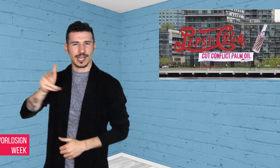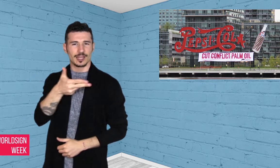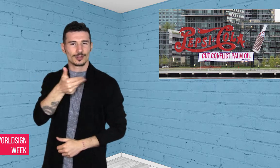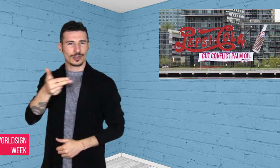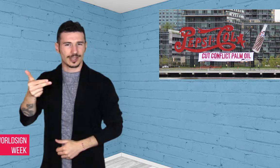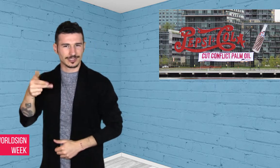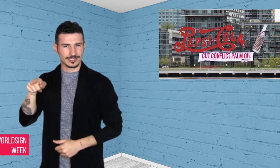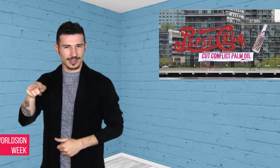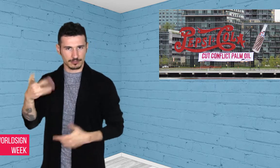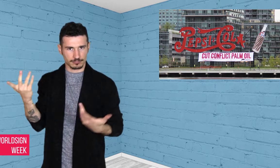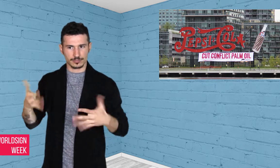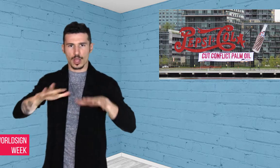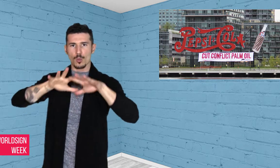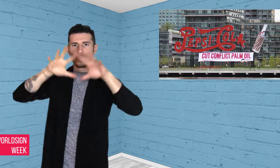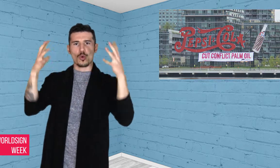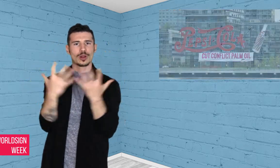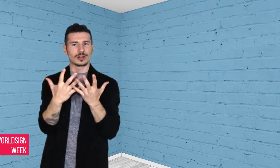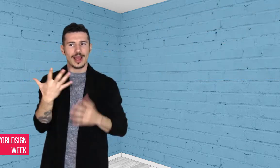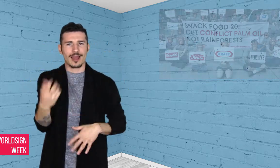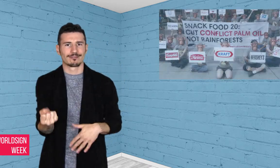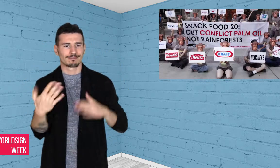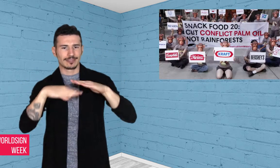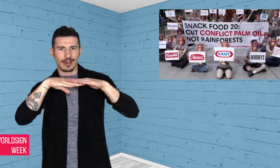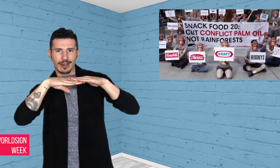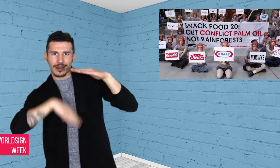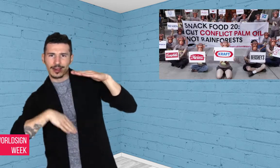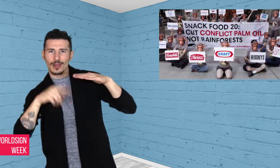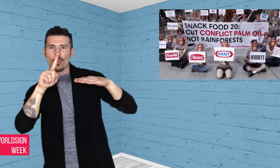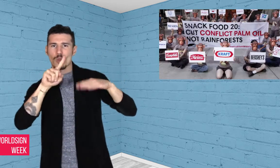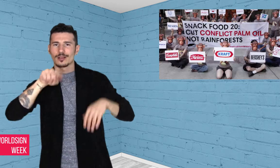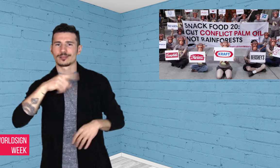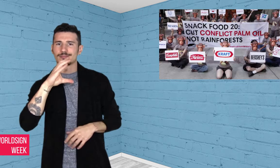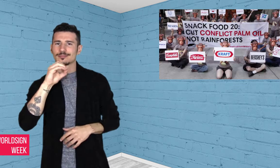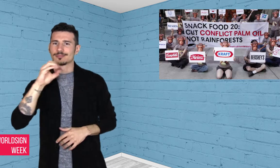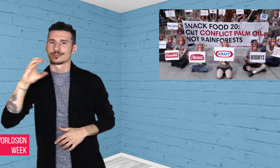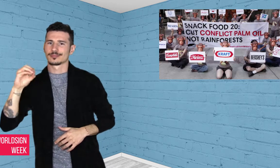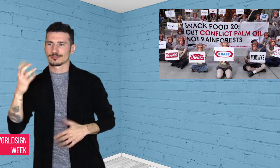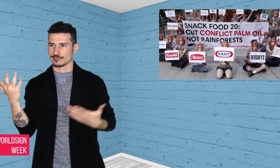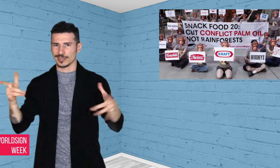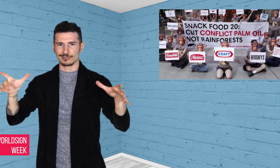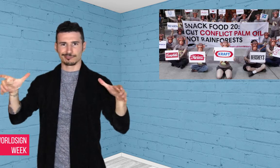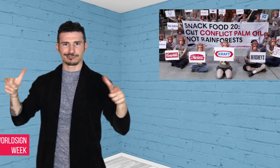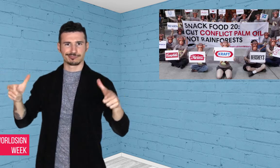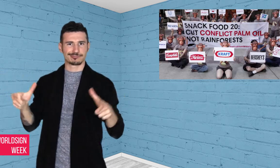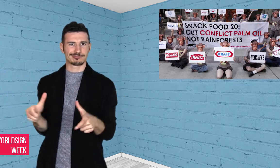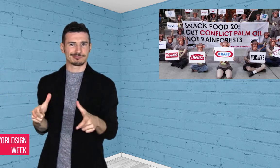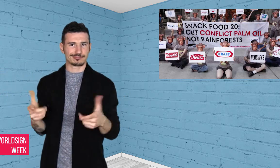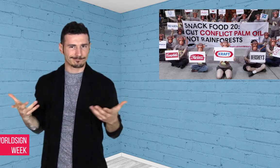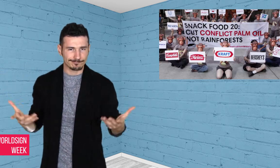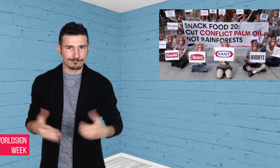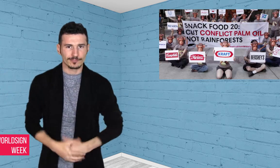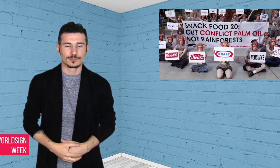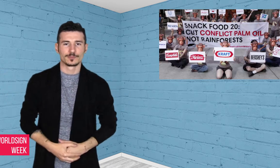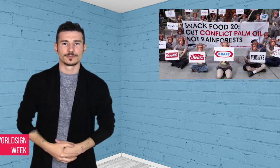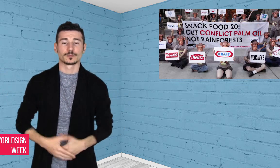from an environmental organization,